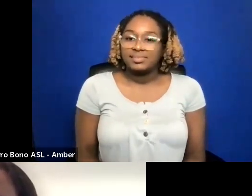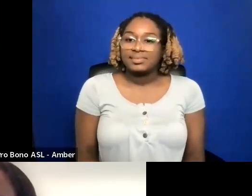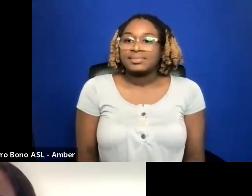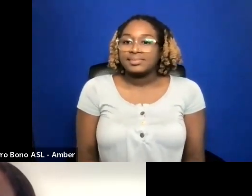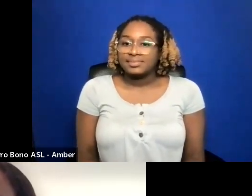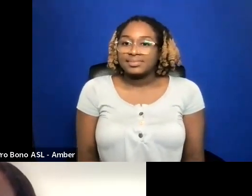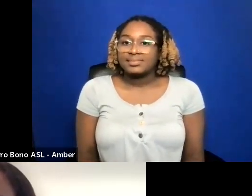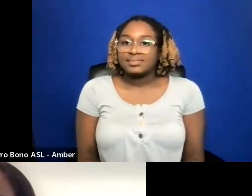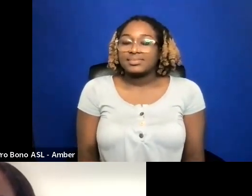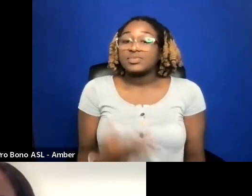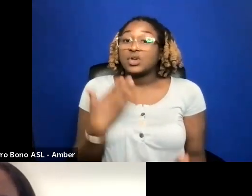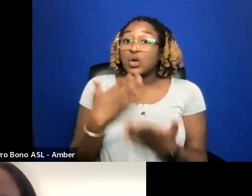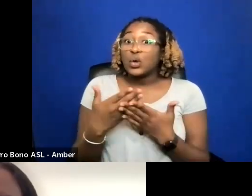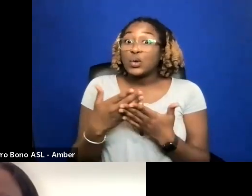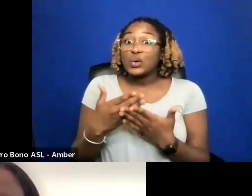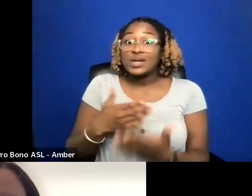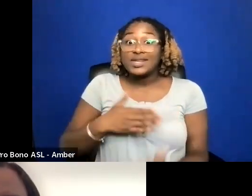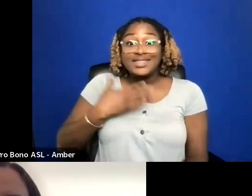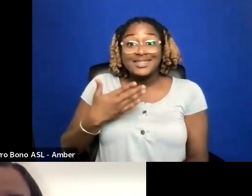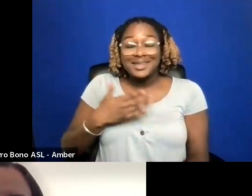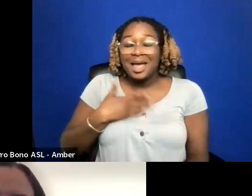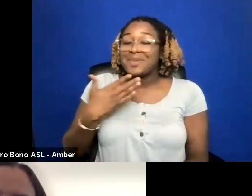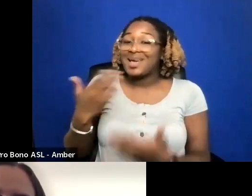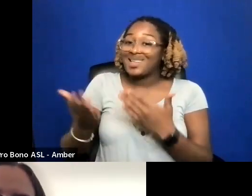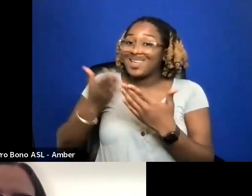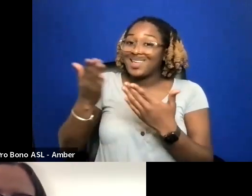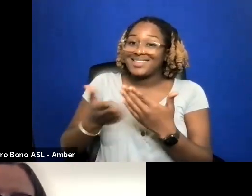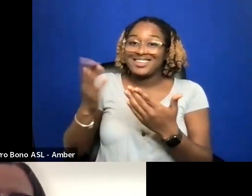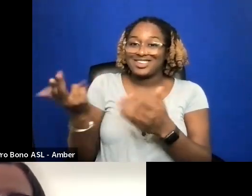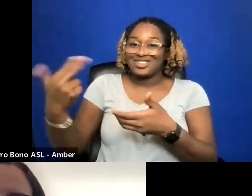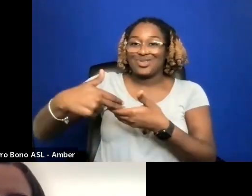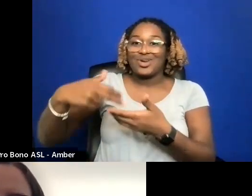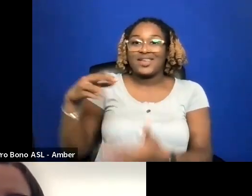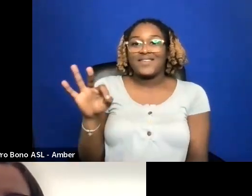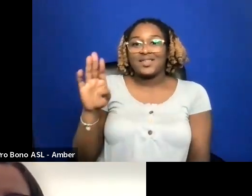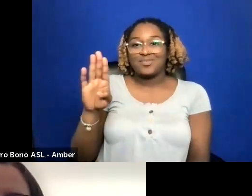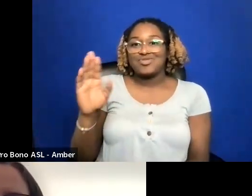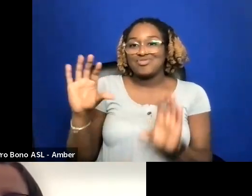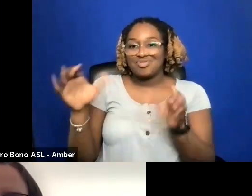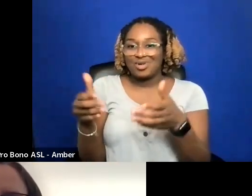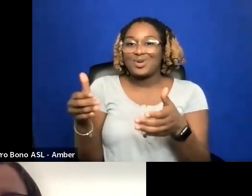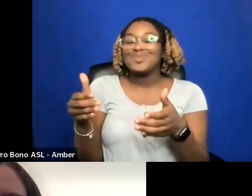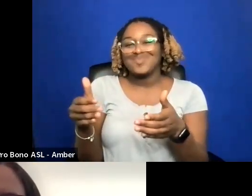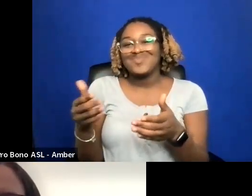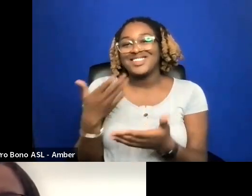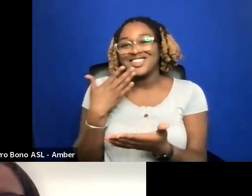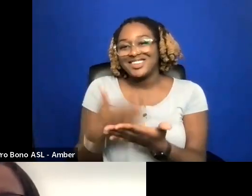I'M GLAD IT'S EASY TO JOIN THAT FACEBOOK GROUP, IT'S VERY USEFUL. ANOTHER QUESTION.